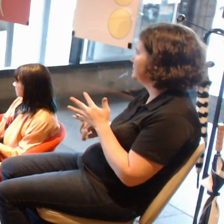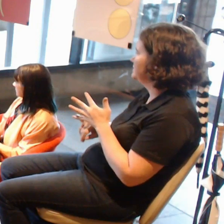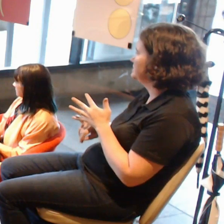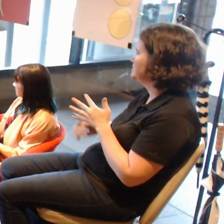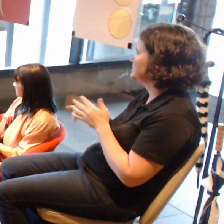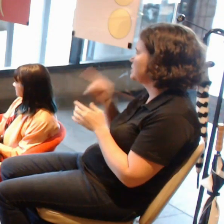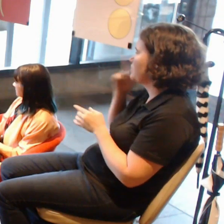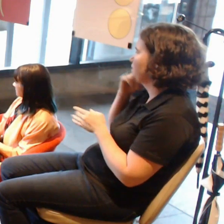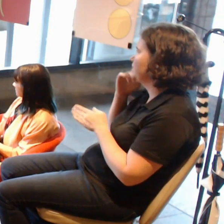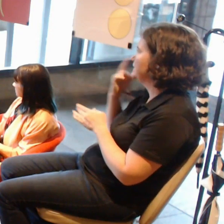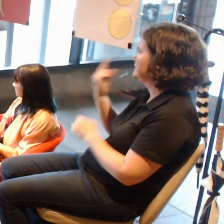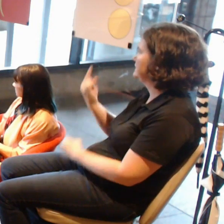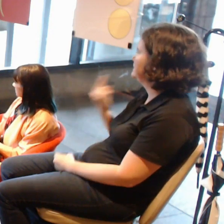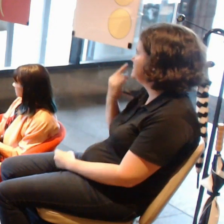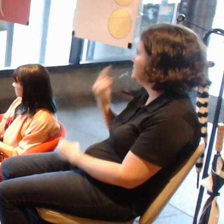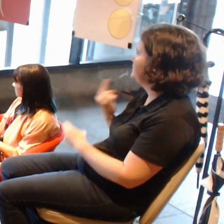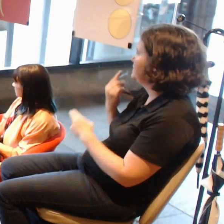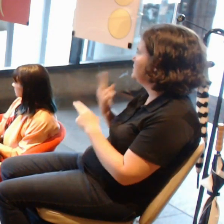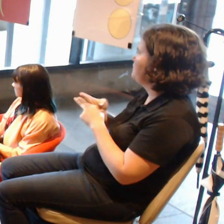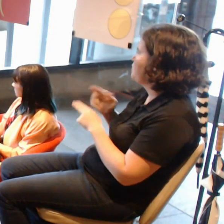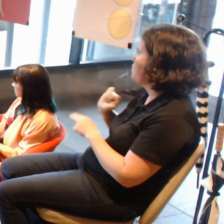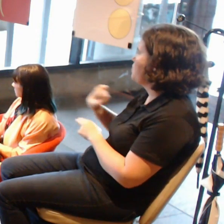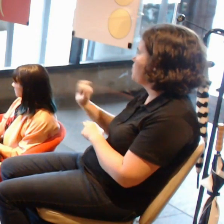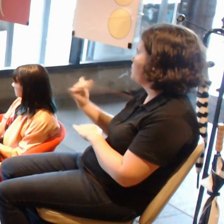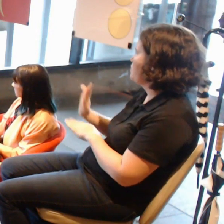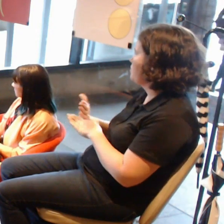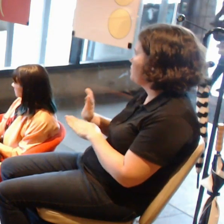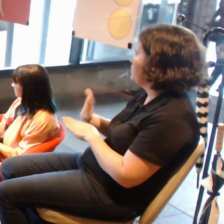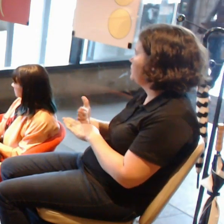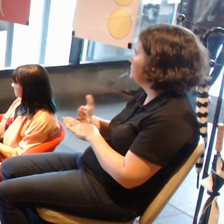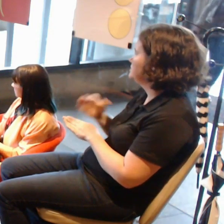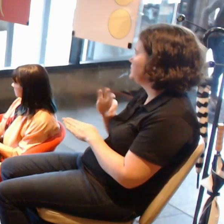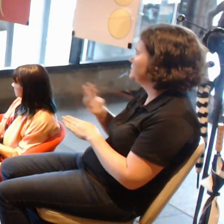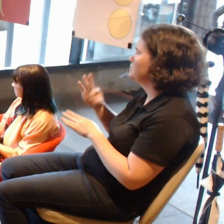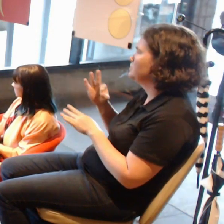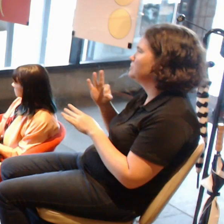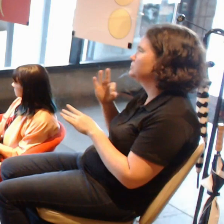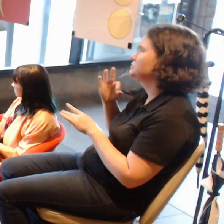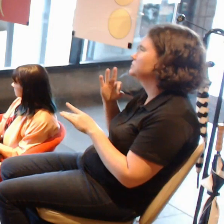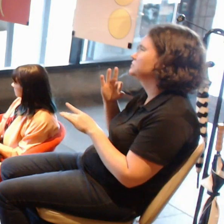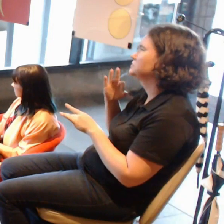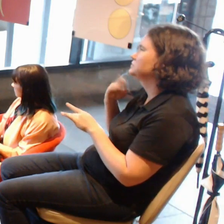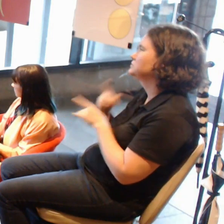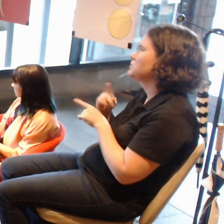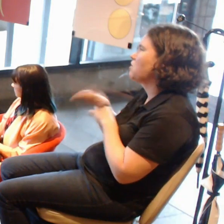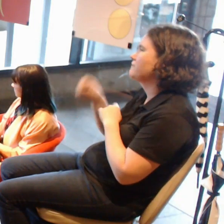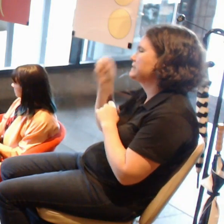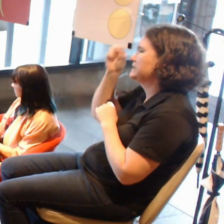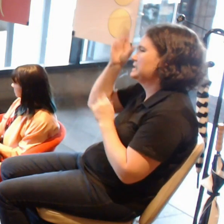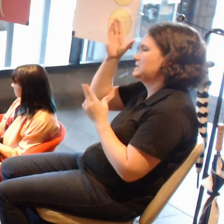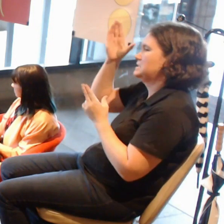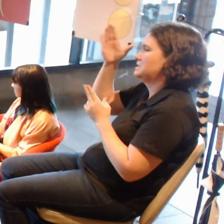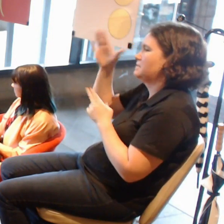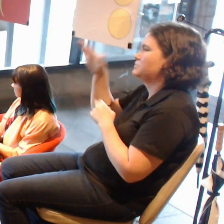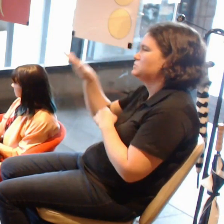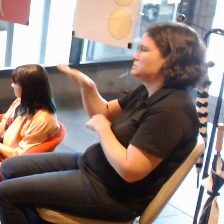We haven't talked a lot about the conceptual space that these technologies can enter as much.